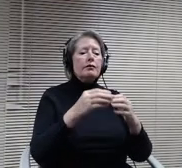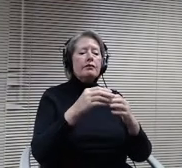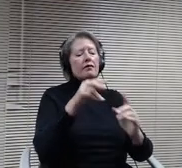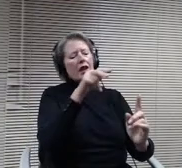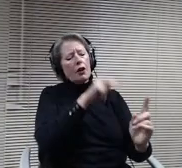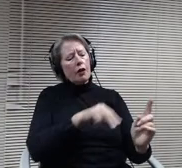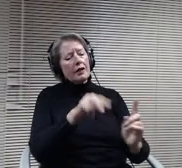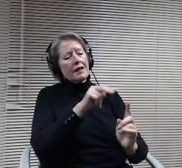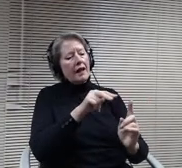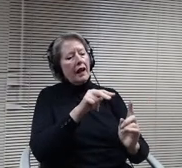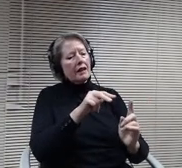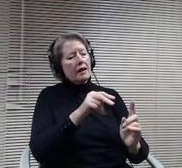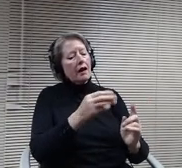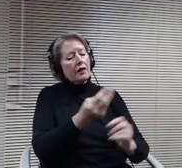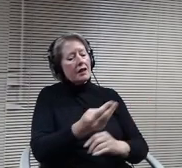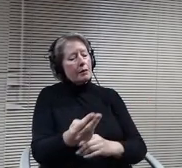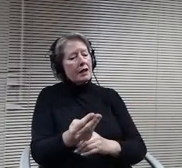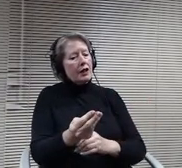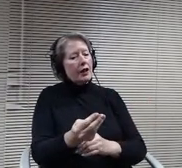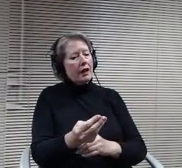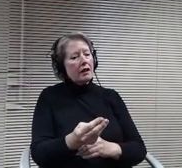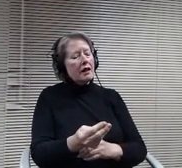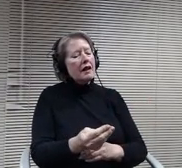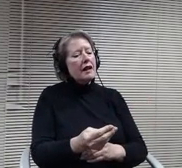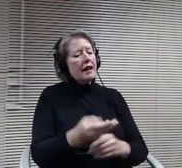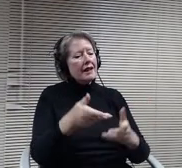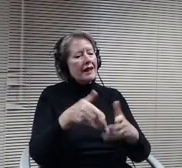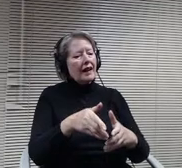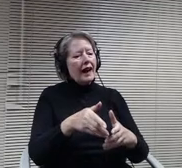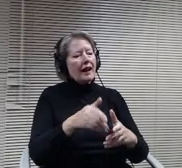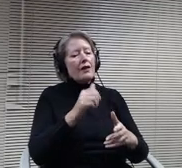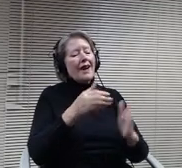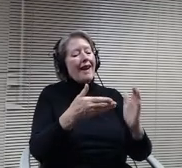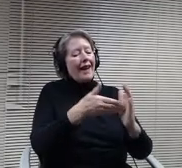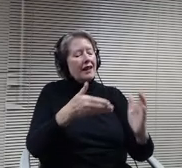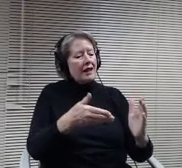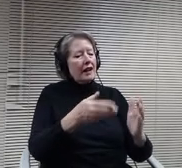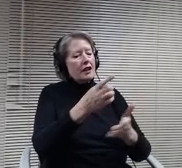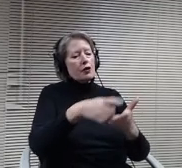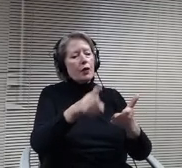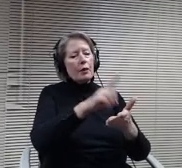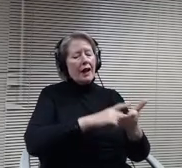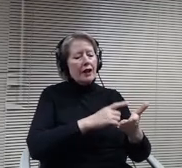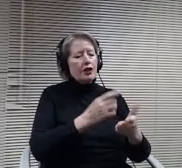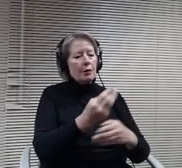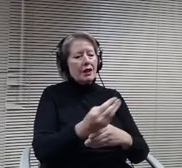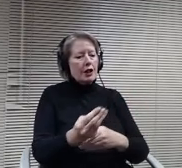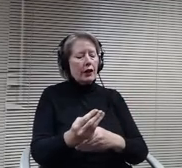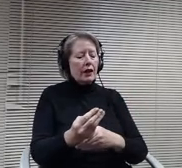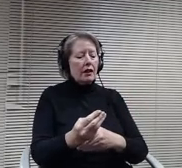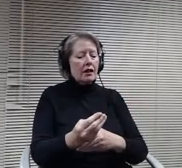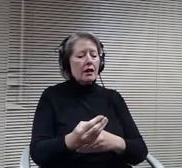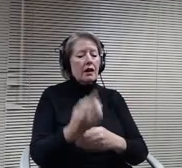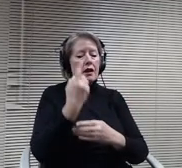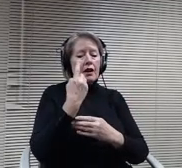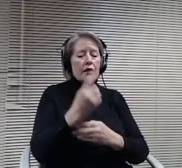anti discrimination statement. Without this, any objection to teaching topics like the BLM movement or queer trans sexual